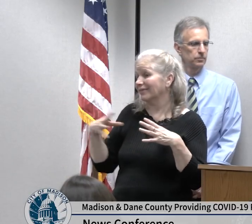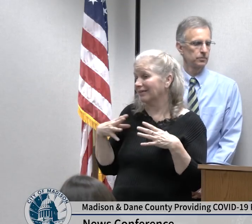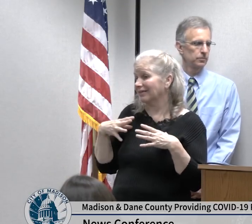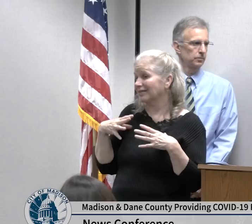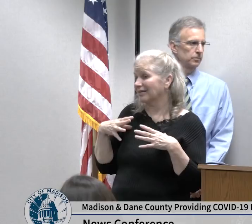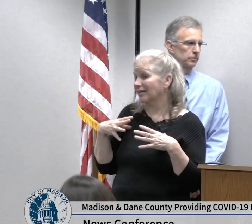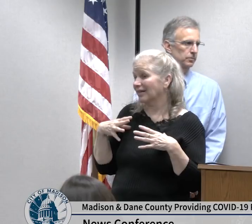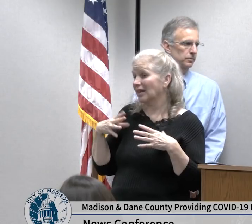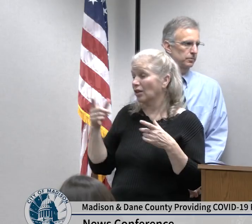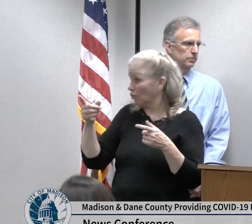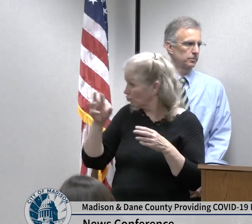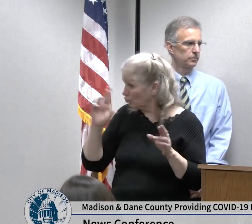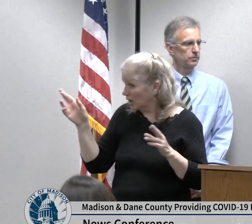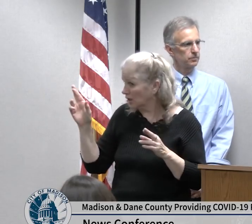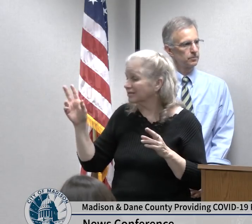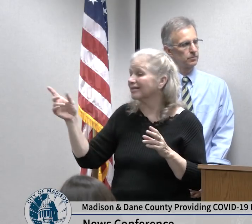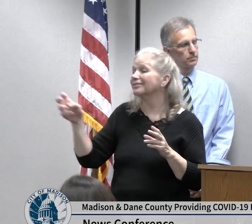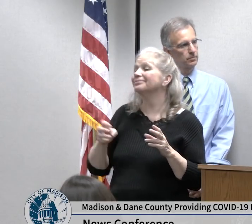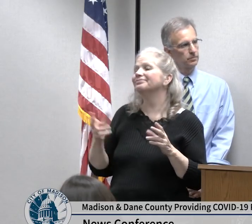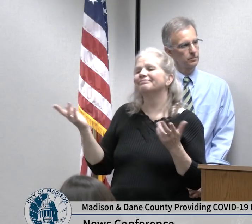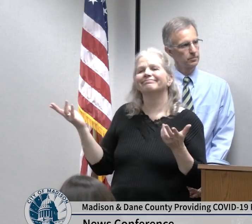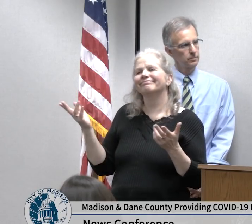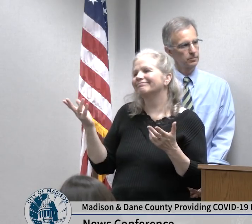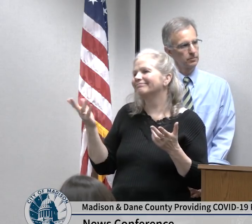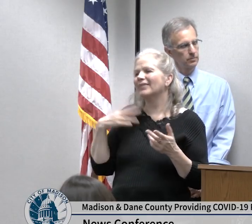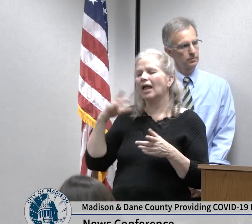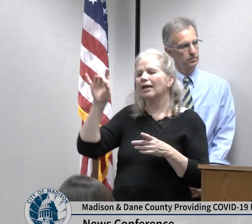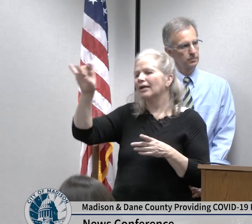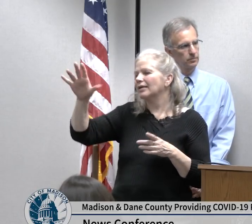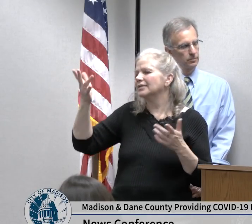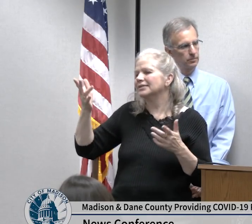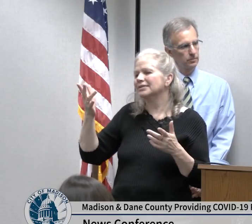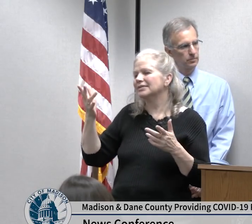coming here you would do that and that could have an impact on at present given